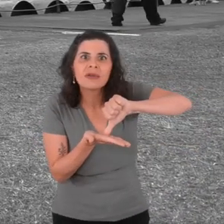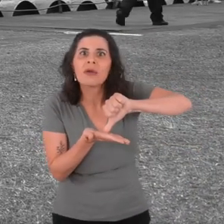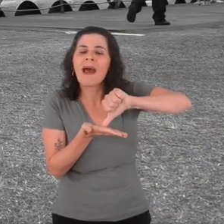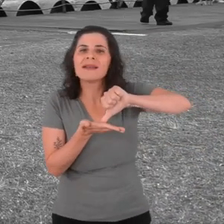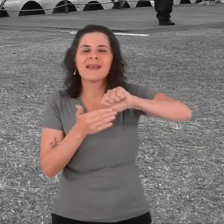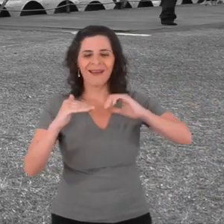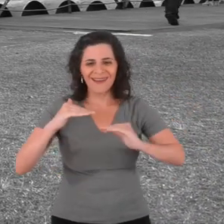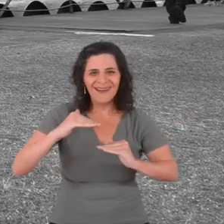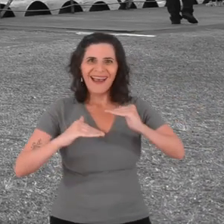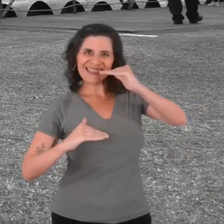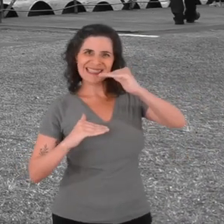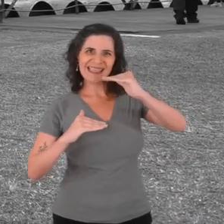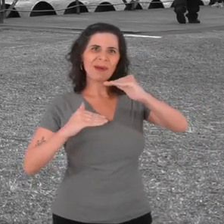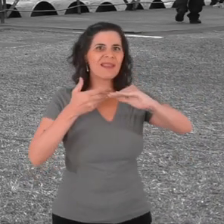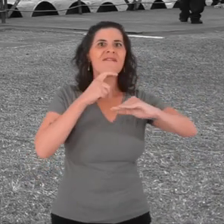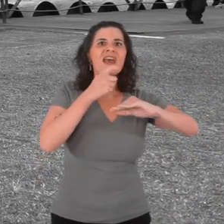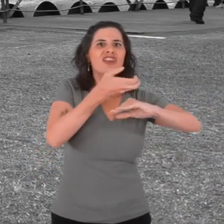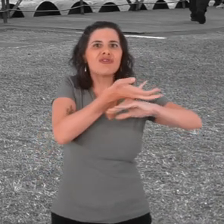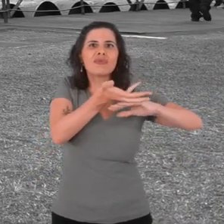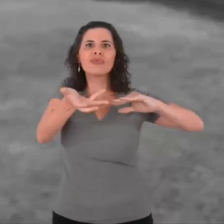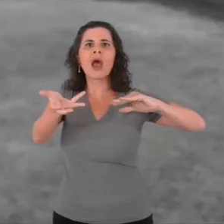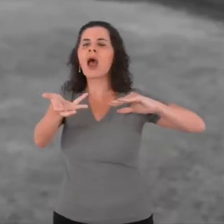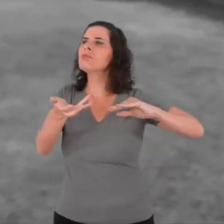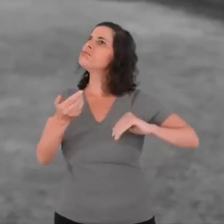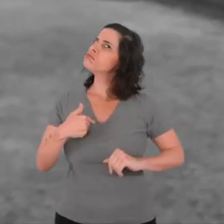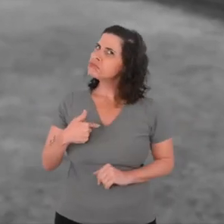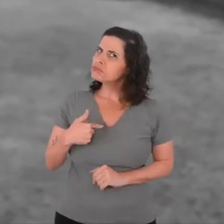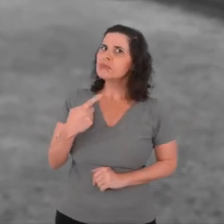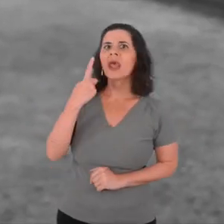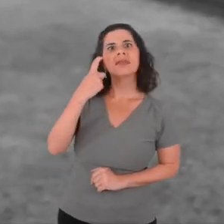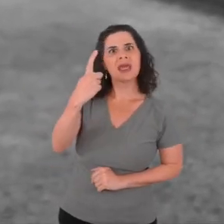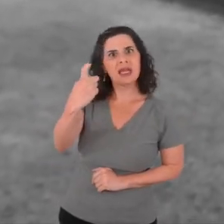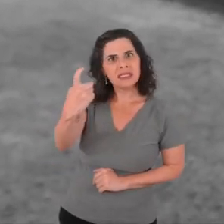It is curious to think that we are between two large avenues,